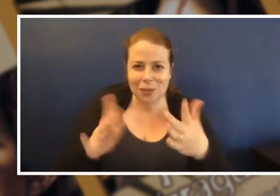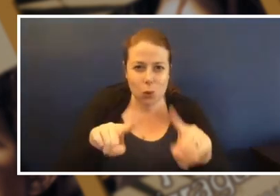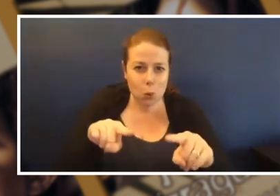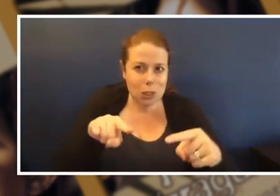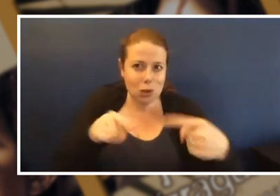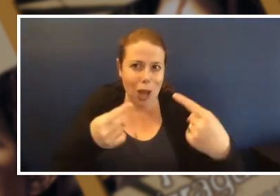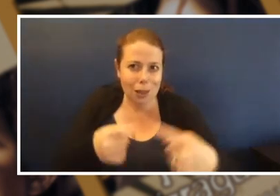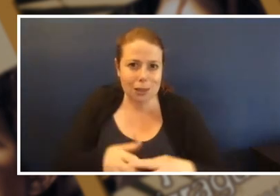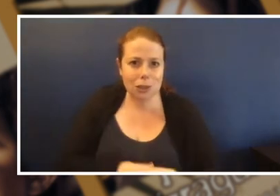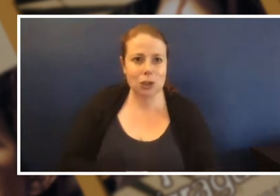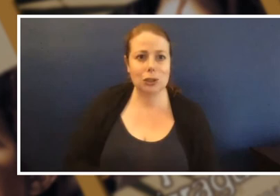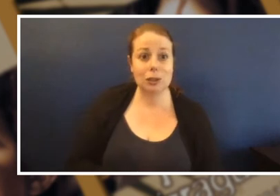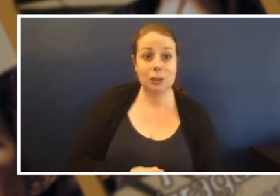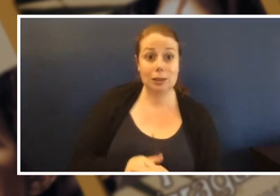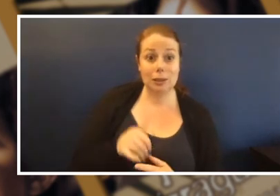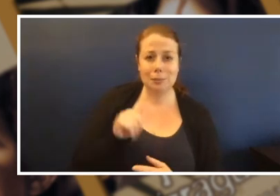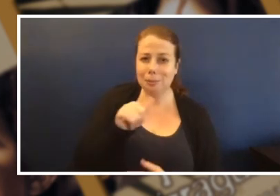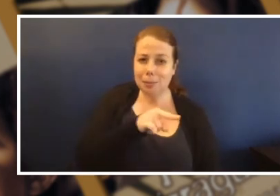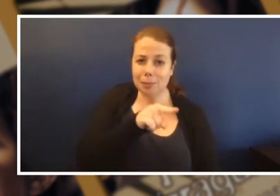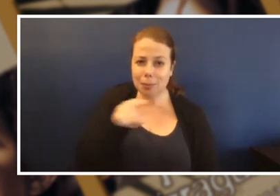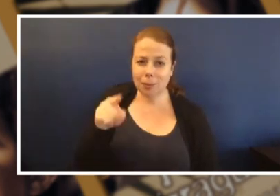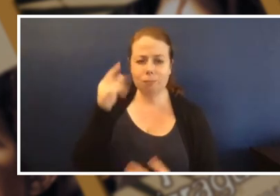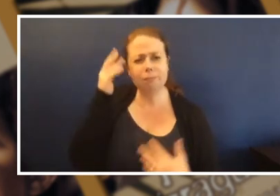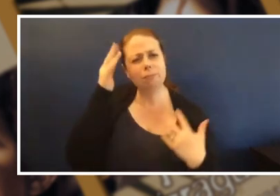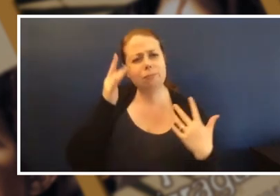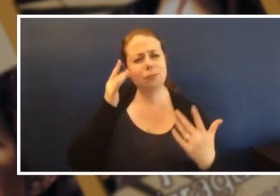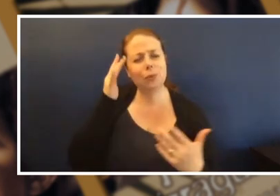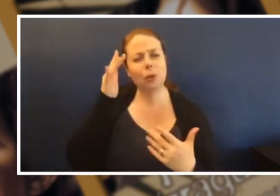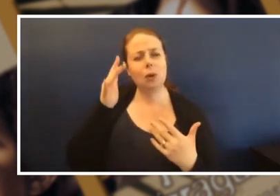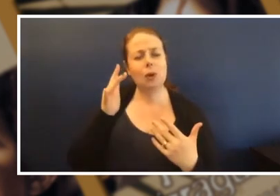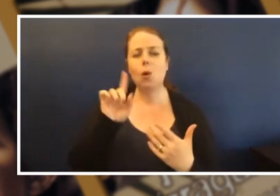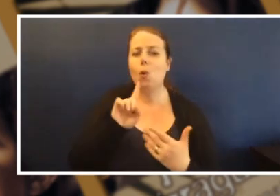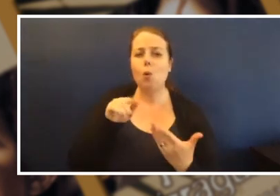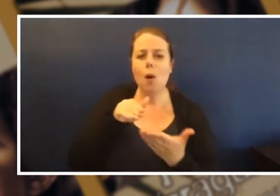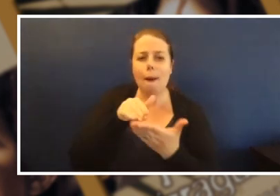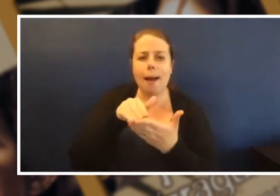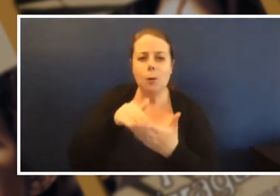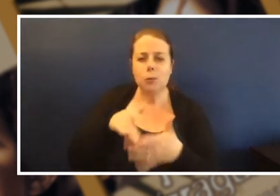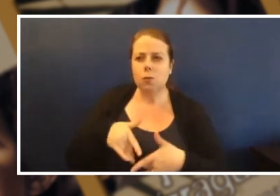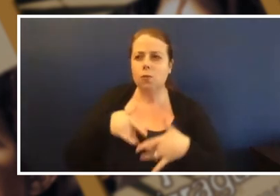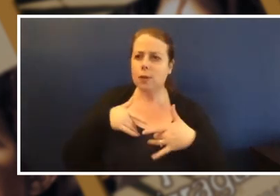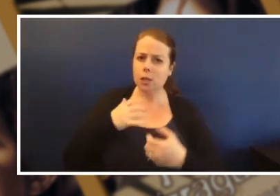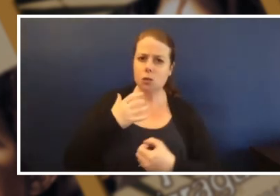maybe that you could have a think about what helps you feel stronger and safer and braver.